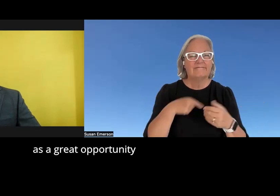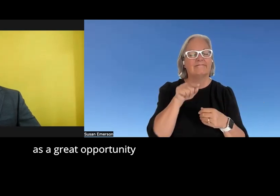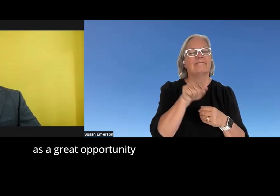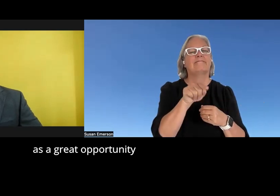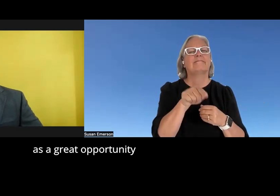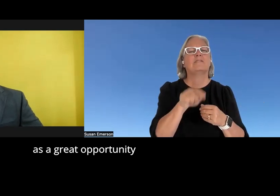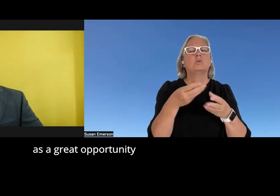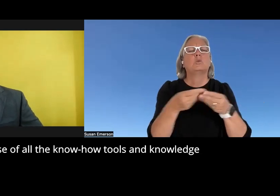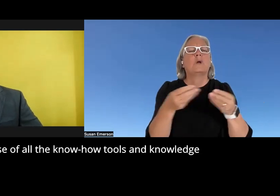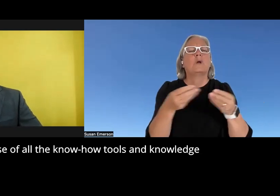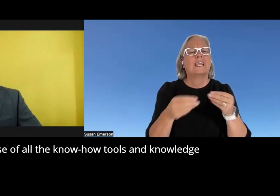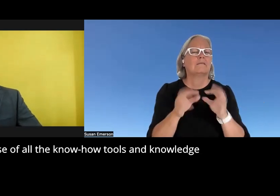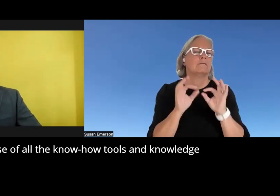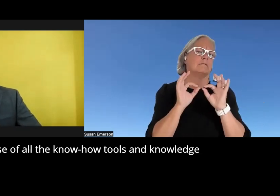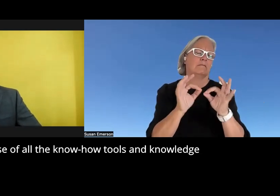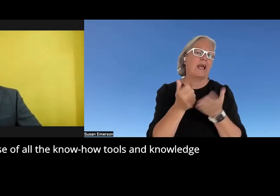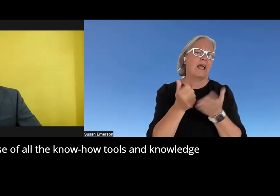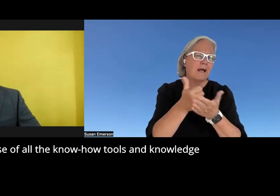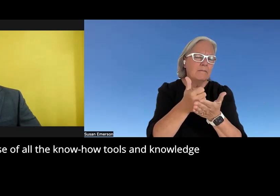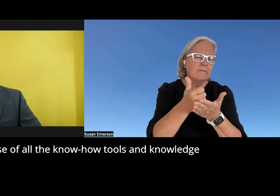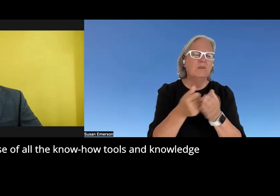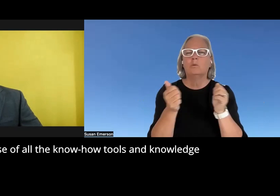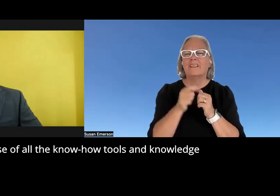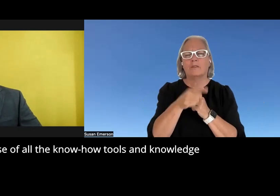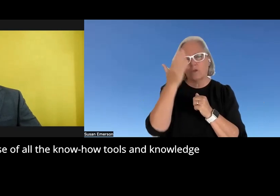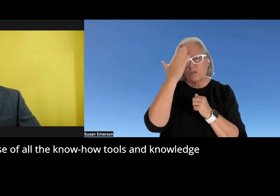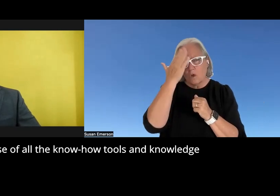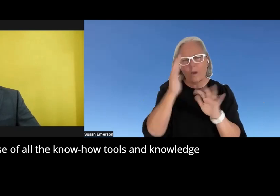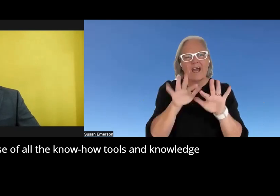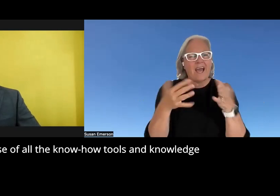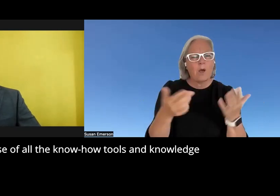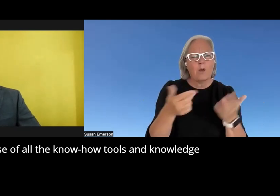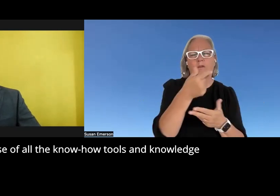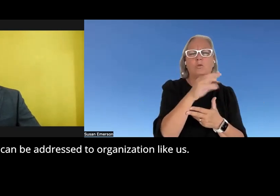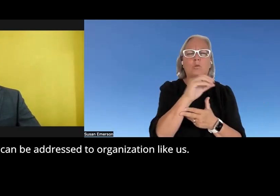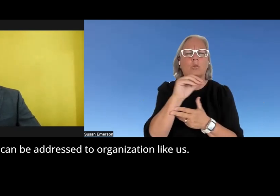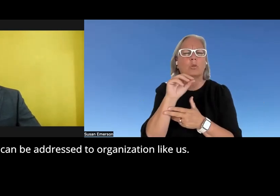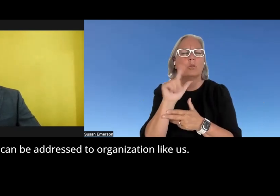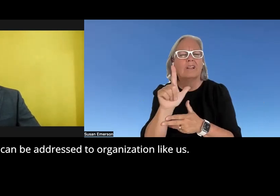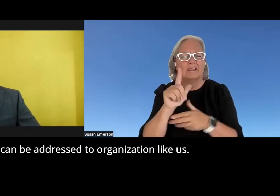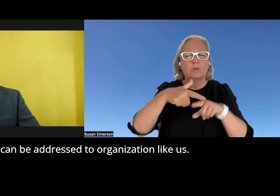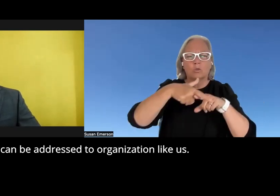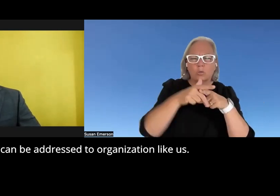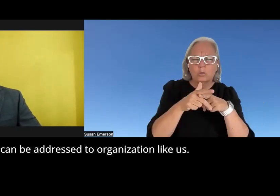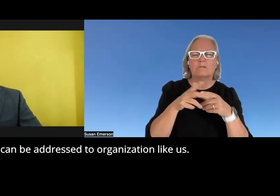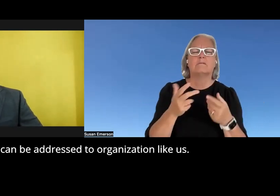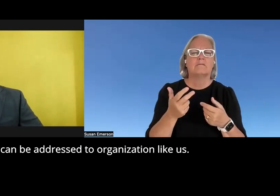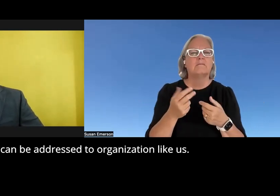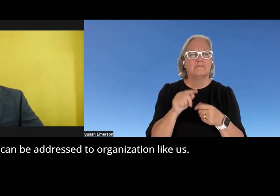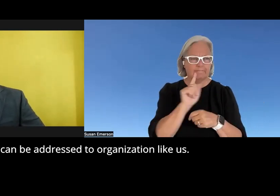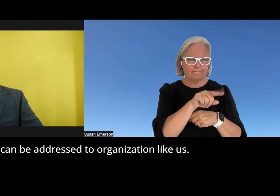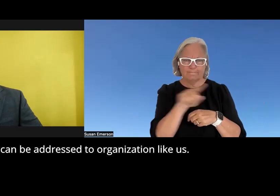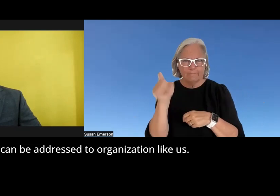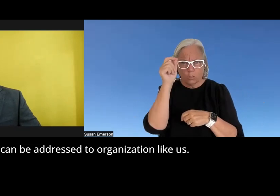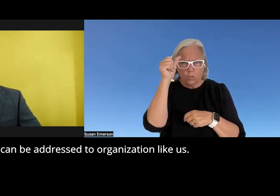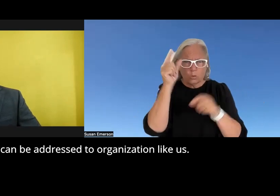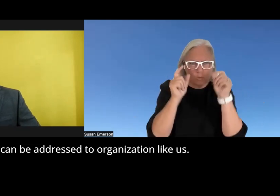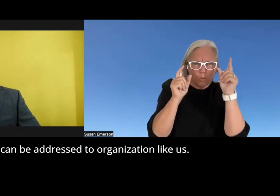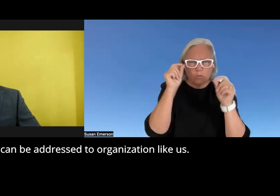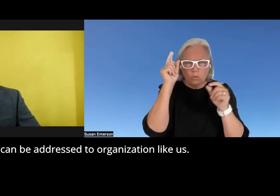opportunity because of all the knowhow tools and knowledge that can H be addressed to organization